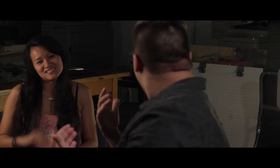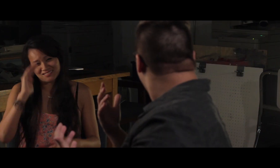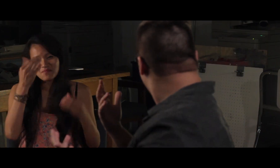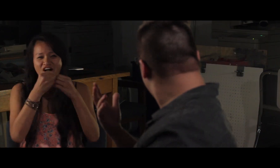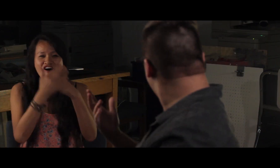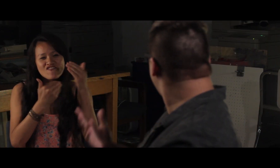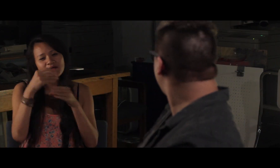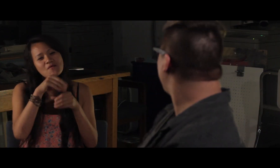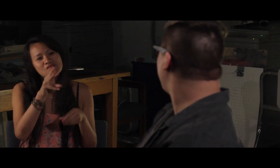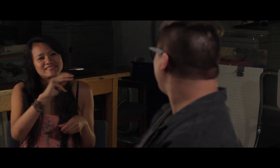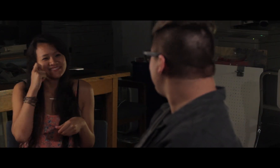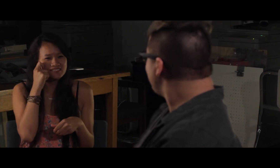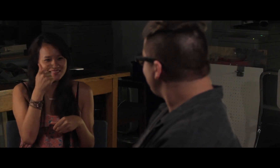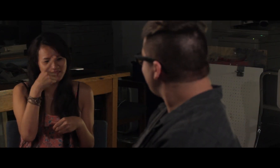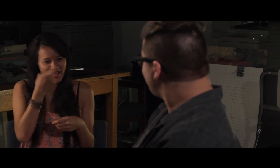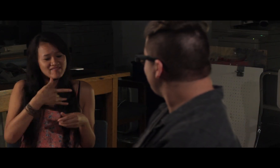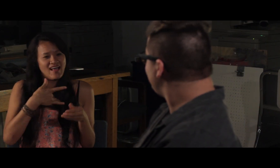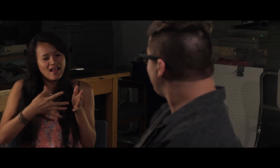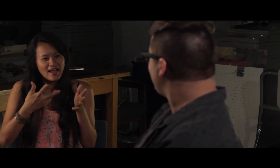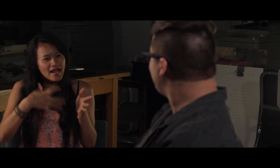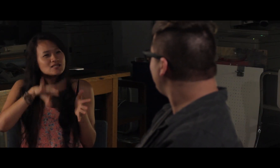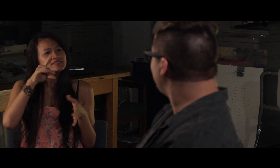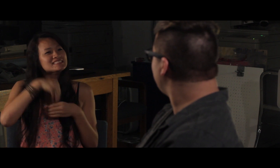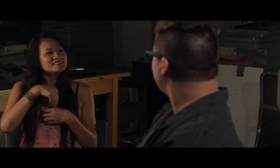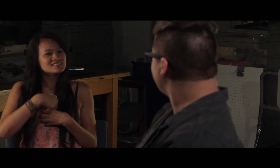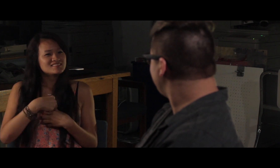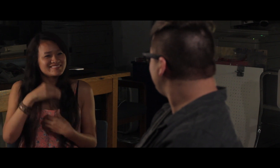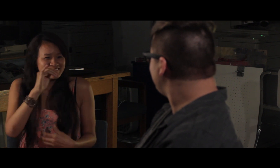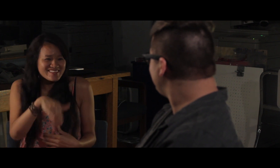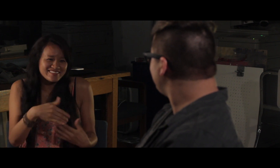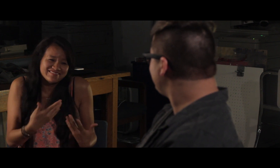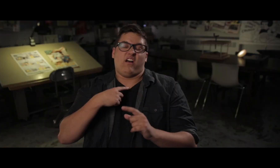You seem more comfortable in your skin. It’s because you found yourself.